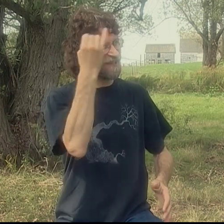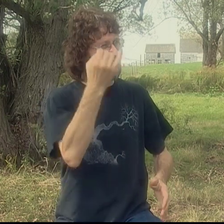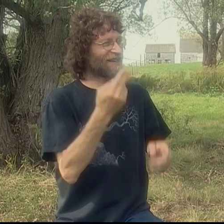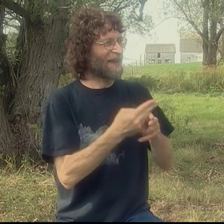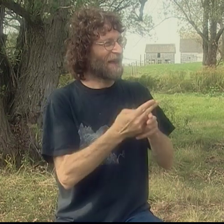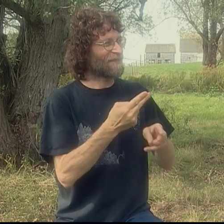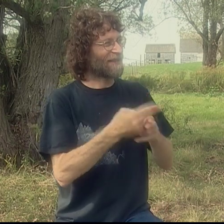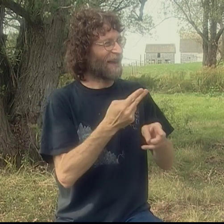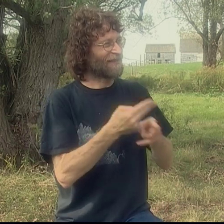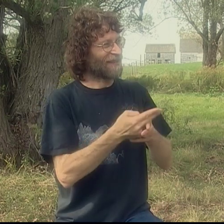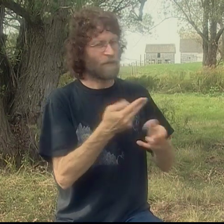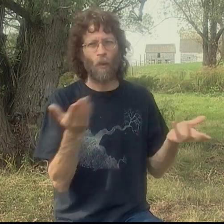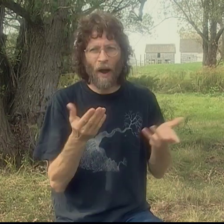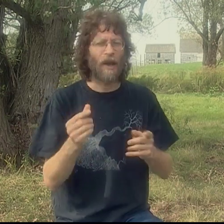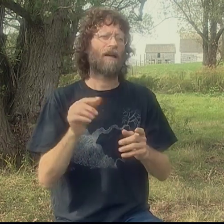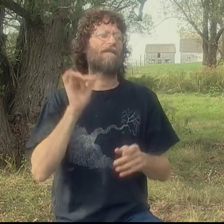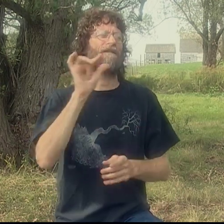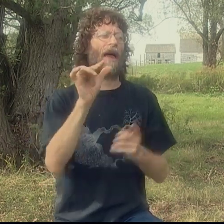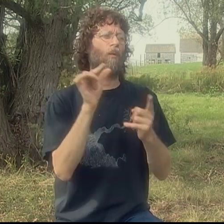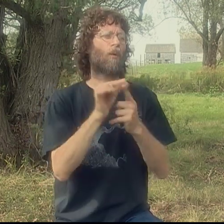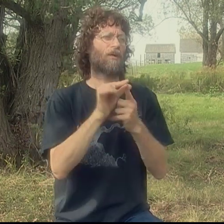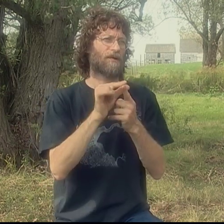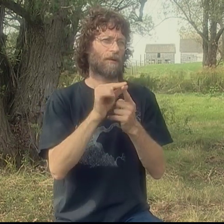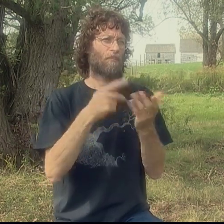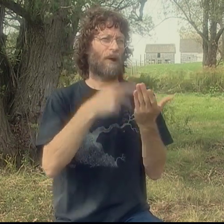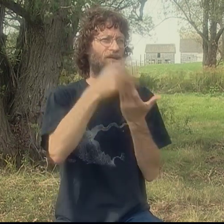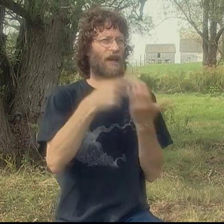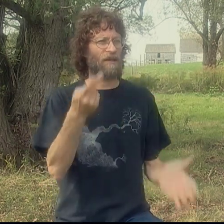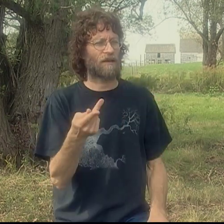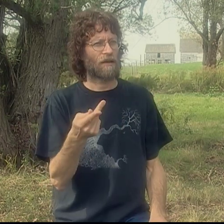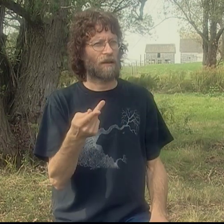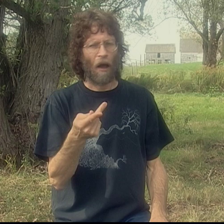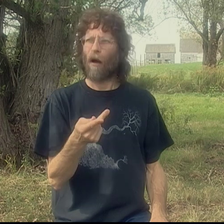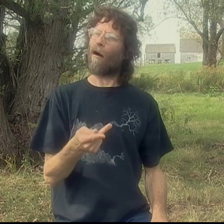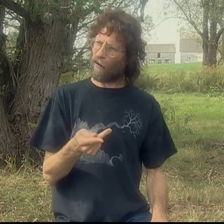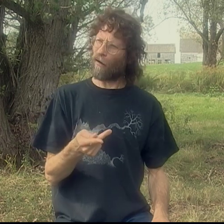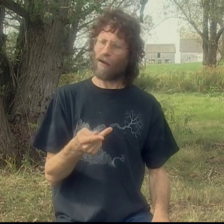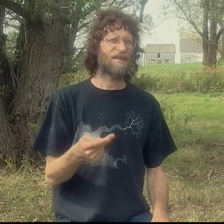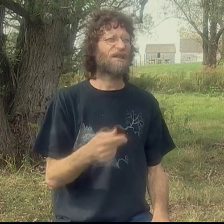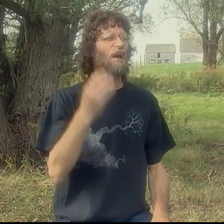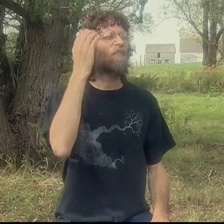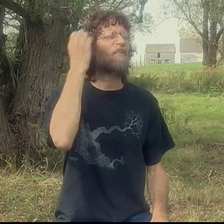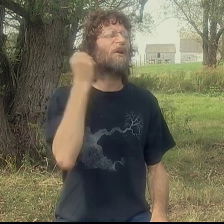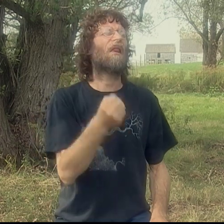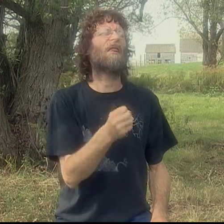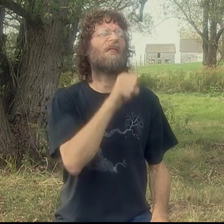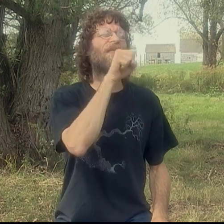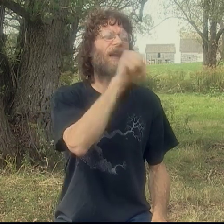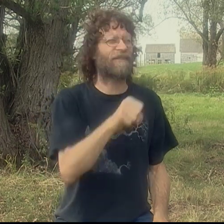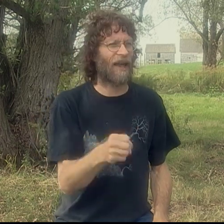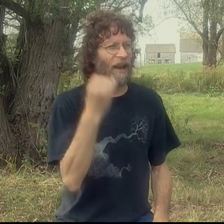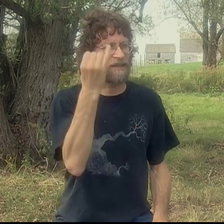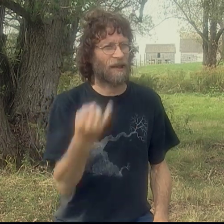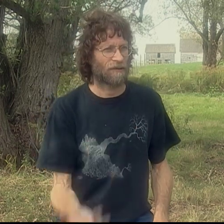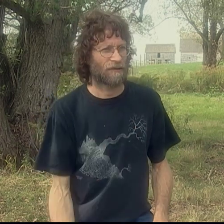She said, "I've got this great idea for a name for you guys. How about Flying Words Project?" and Peter loved it!